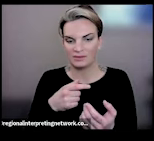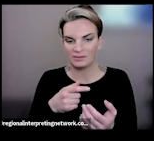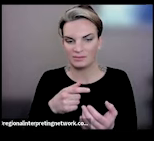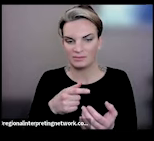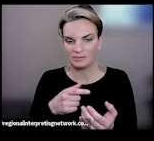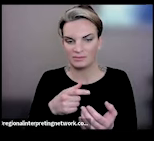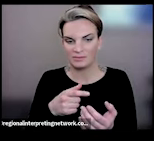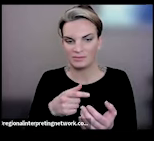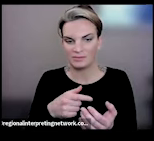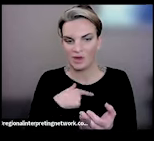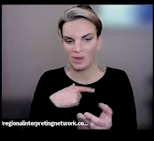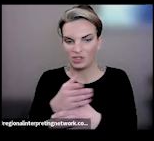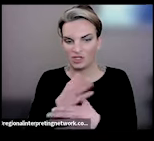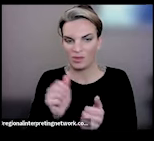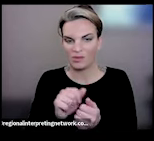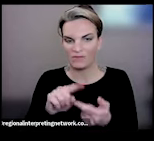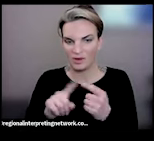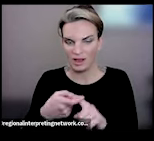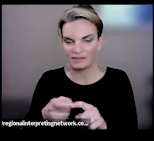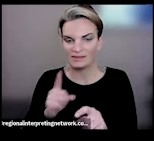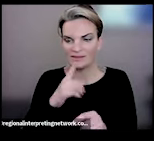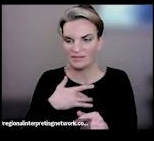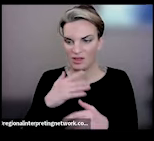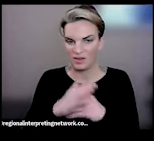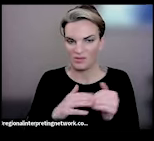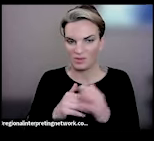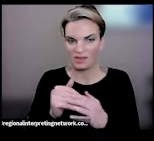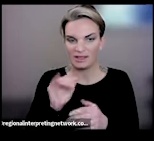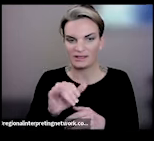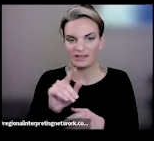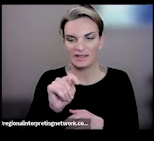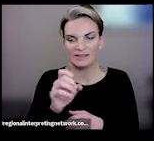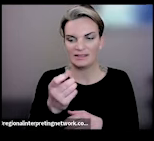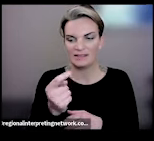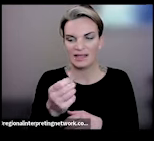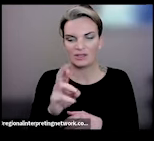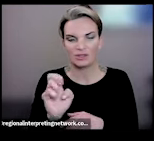with friends? Is it a comfortable environment? Is the texture appealing? Is the smell appealing?